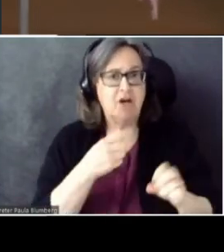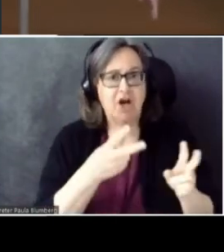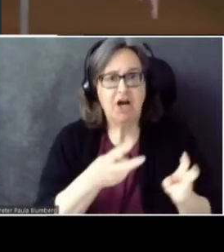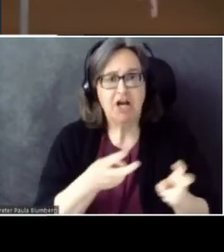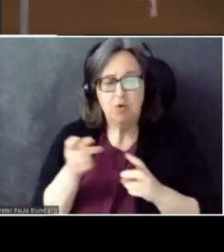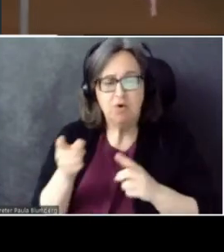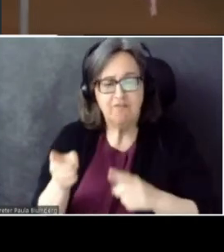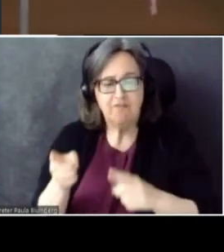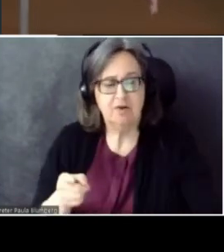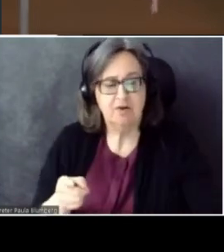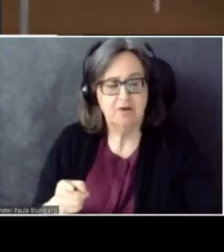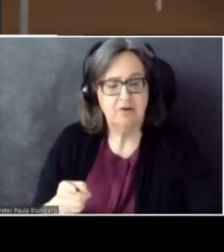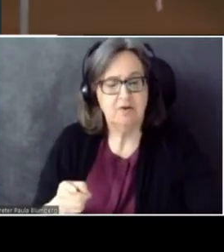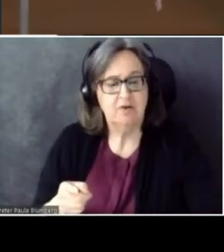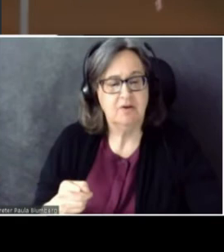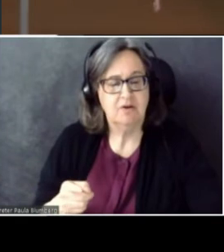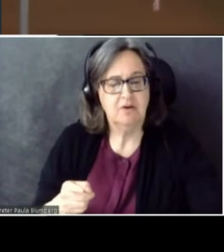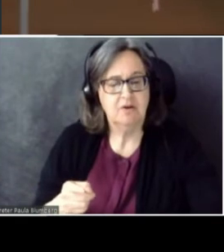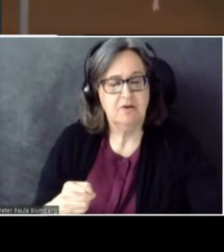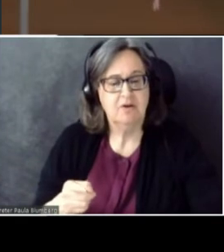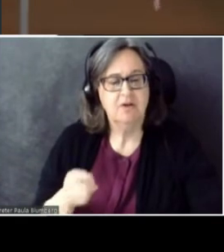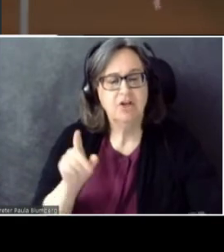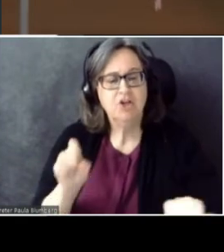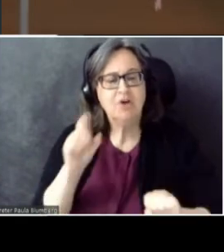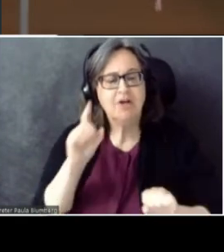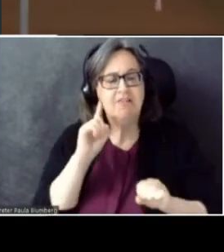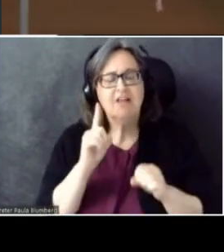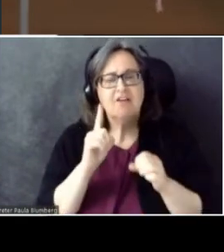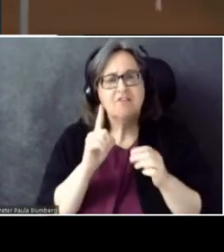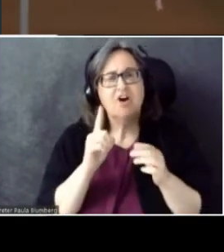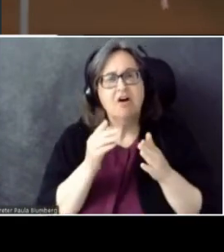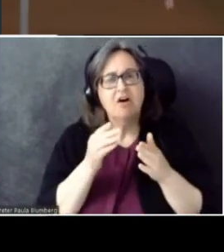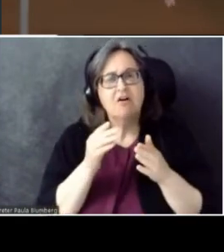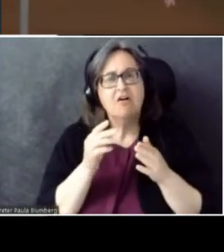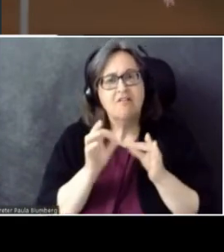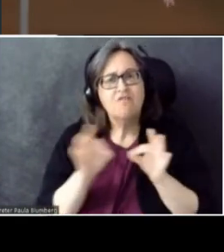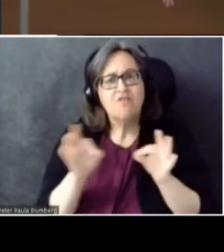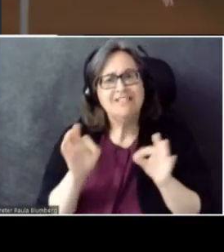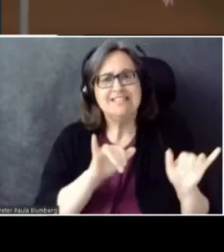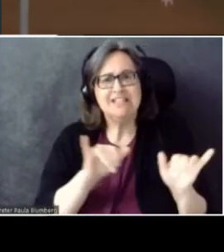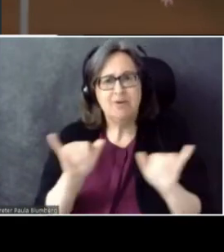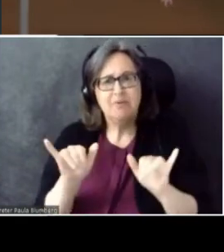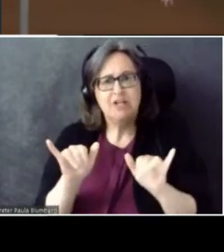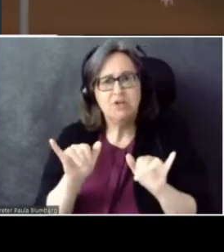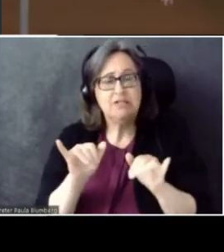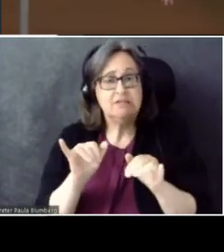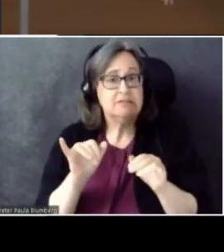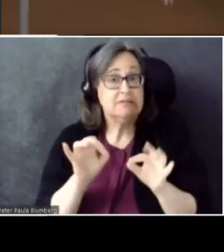You can think of a phrase similar to a sentence, but in reality, it might be multiple sentences.